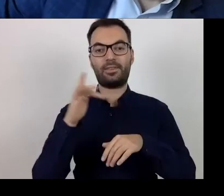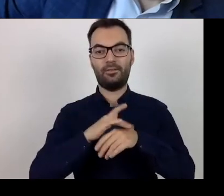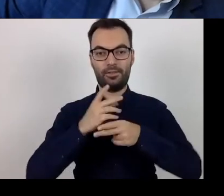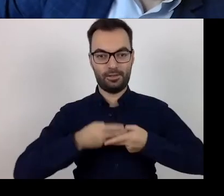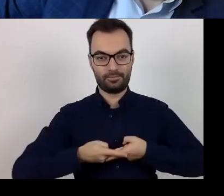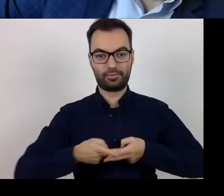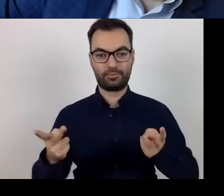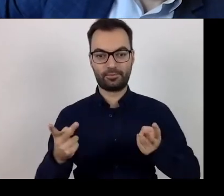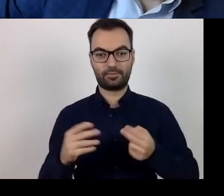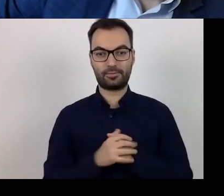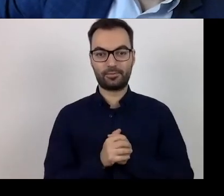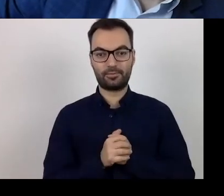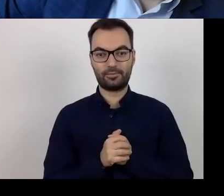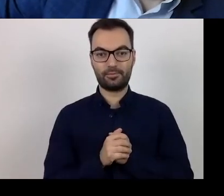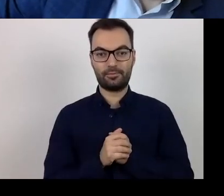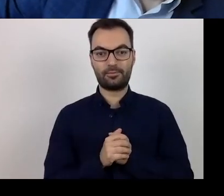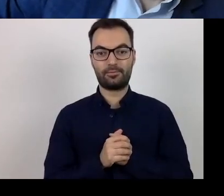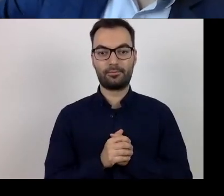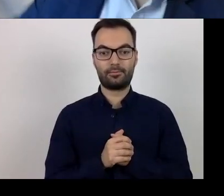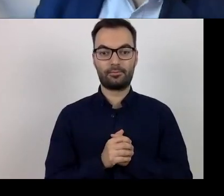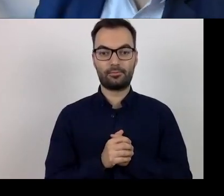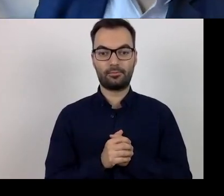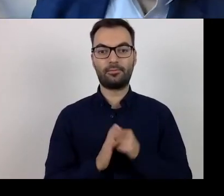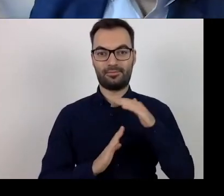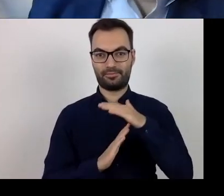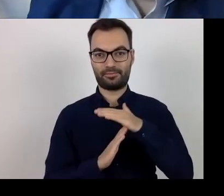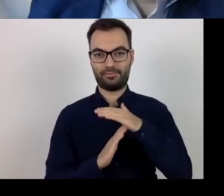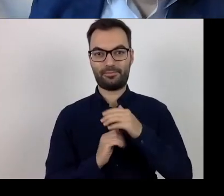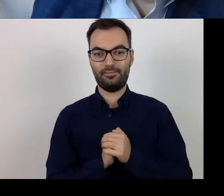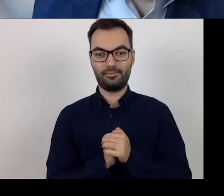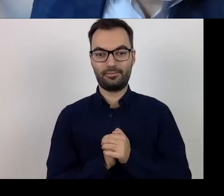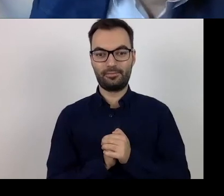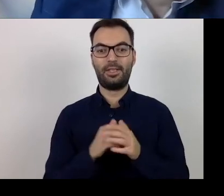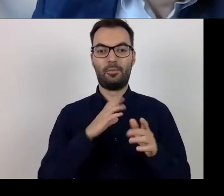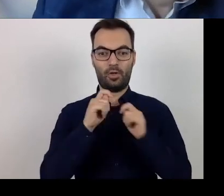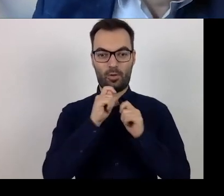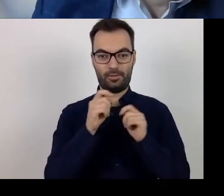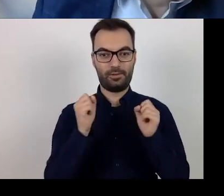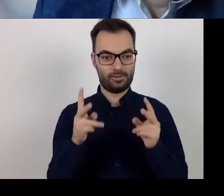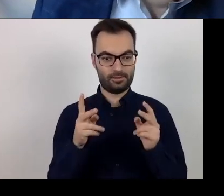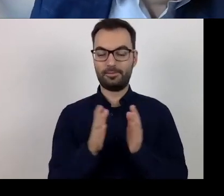Please stop the survey, Łukasz. May I make my comments now? ŁUKASZ: Yes, please.